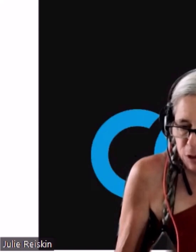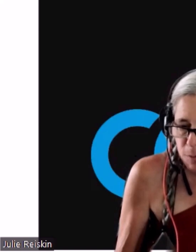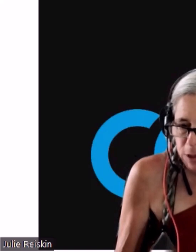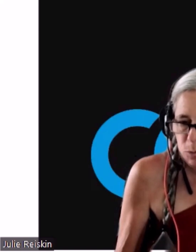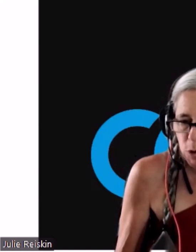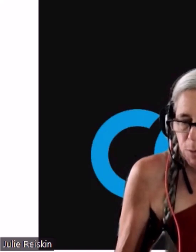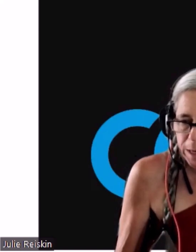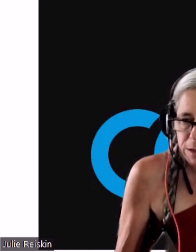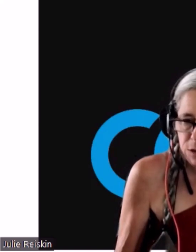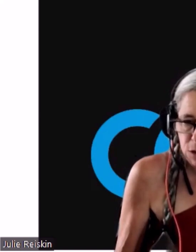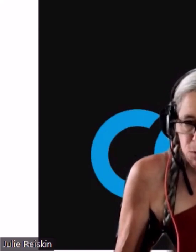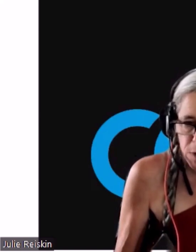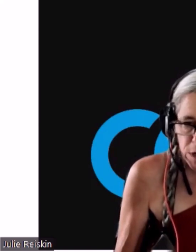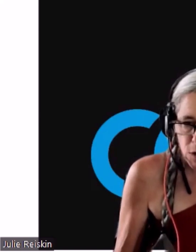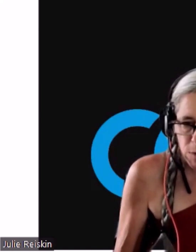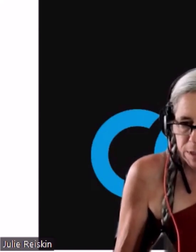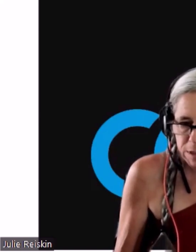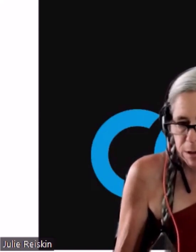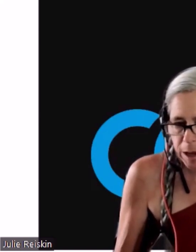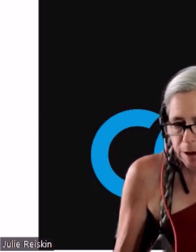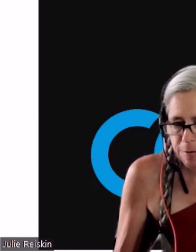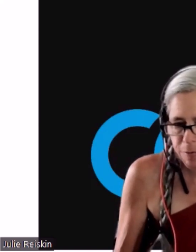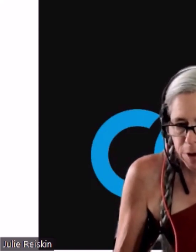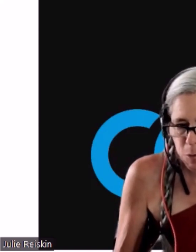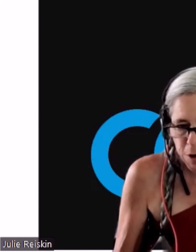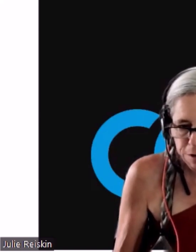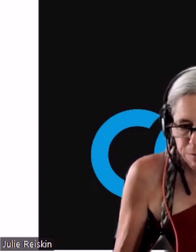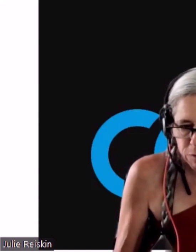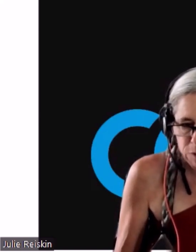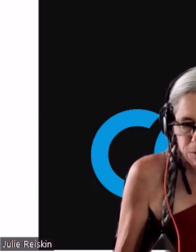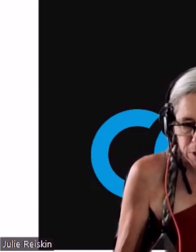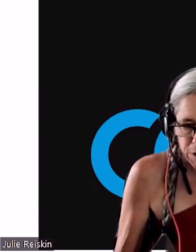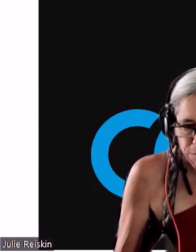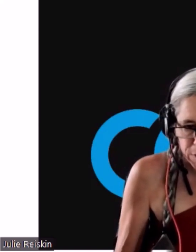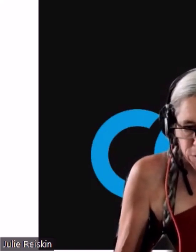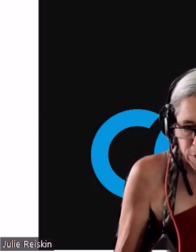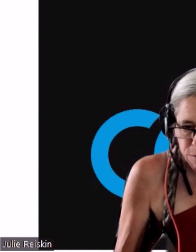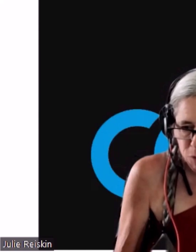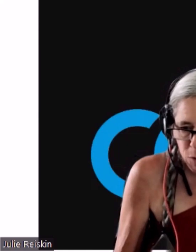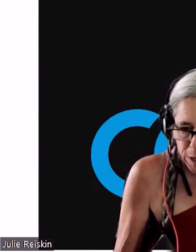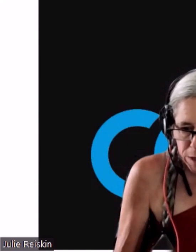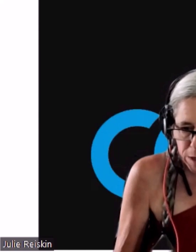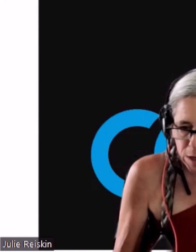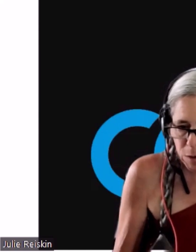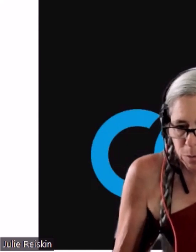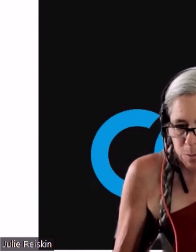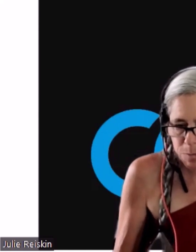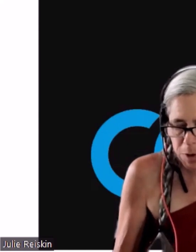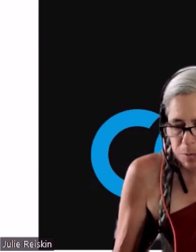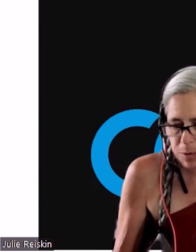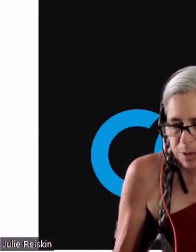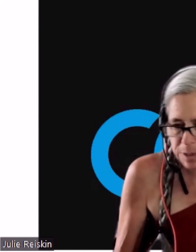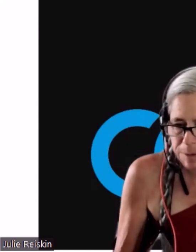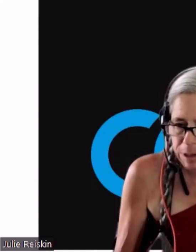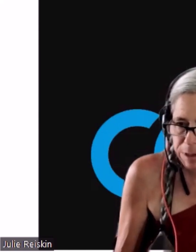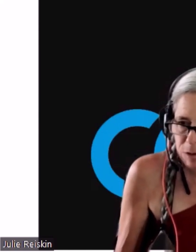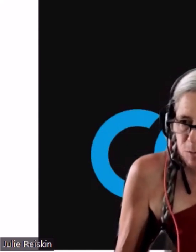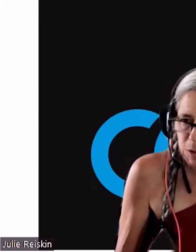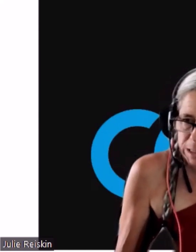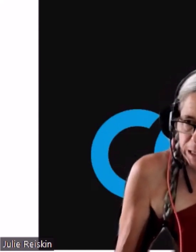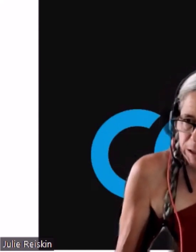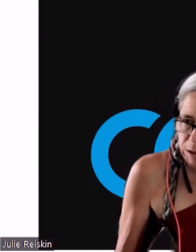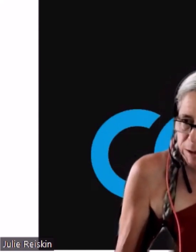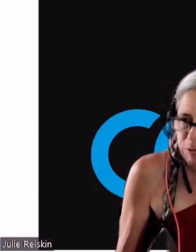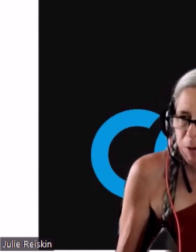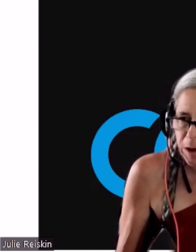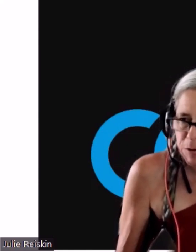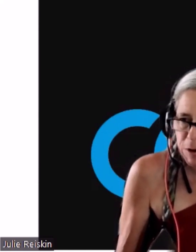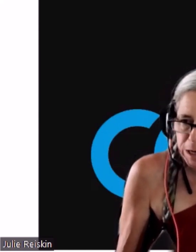much more we can do. We still have... Ah... More than 50% of us are unemployed, people with disabilities are most likely to live in poverty,